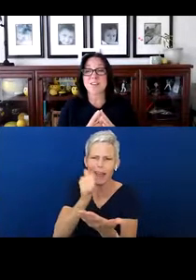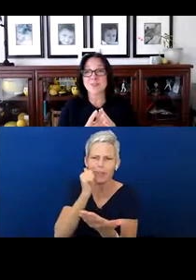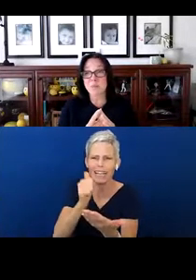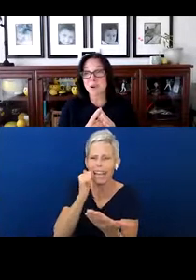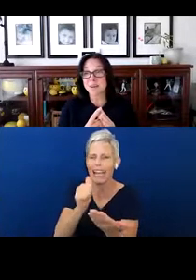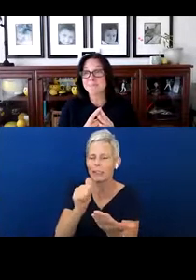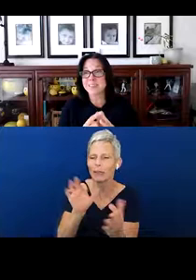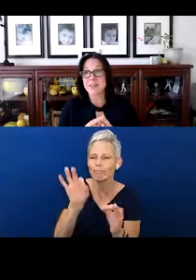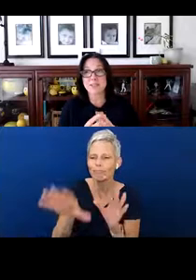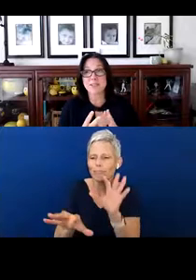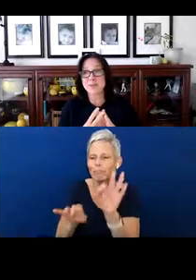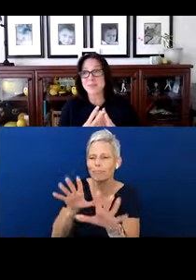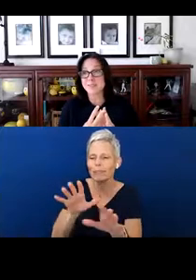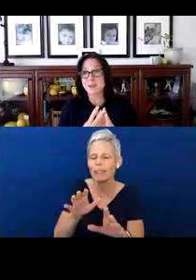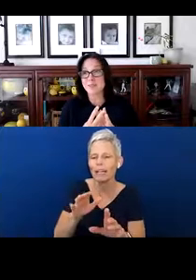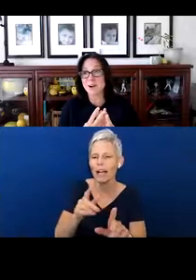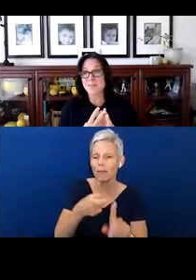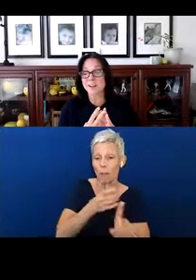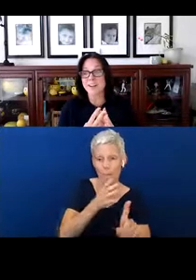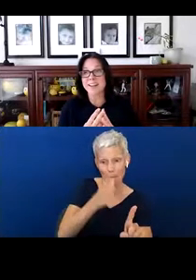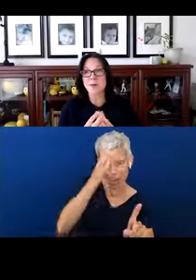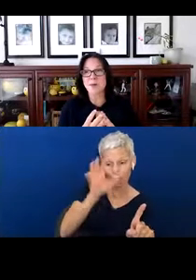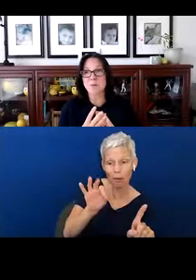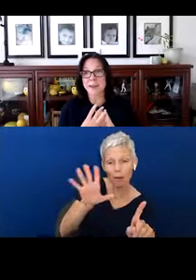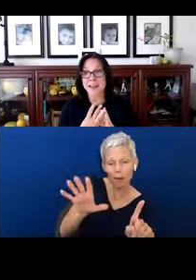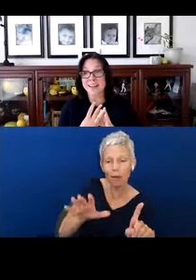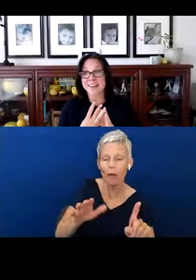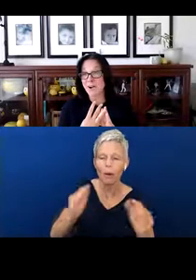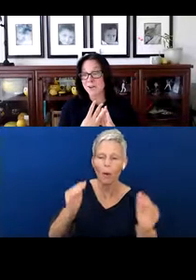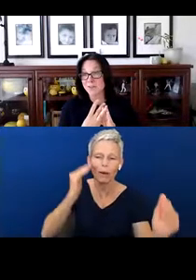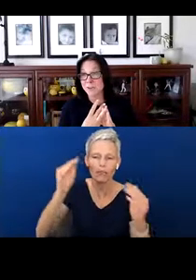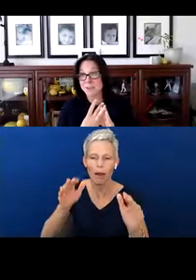from a parent, from an adult who's deaf or hard of hearing. We provide an article you might be